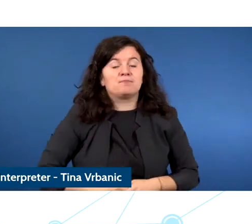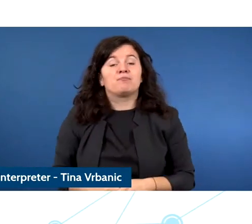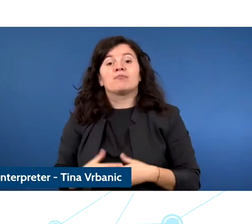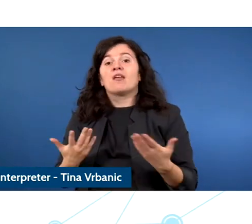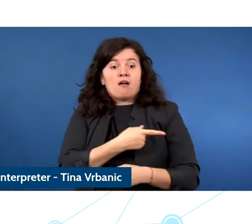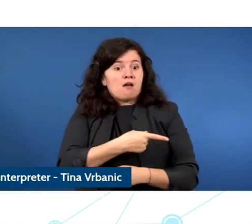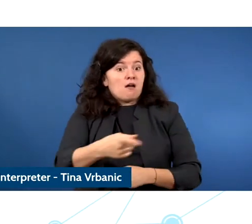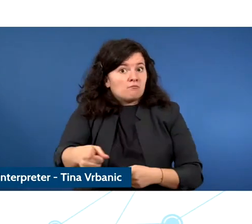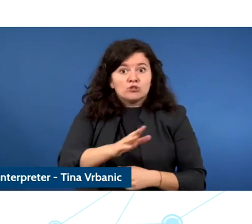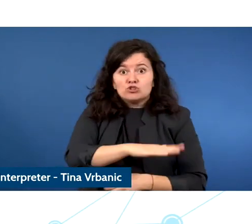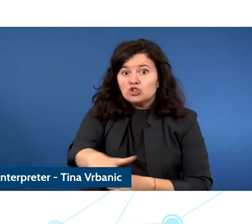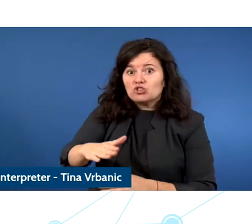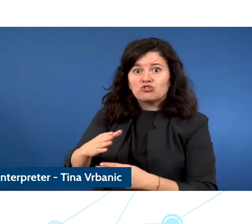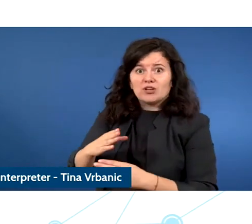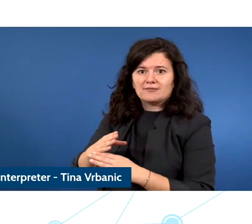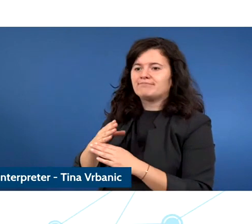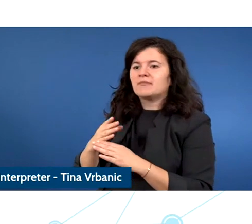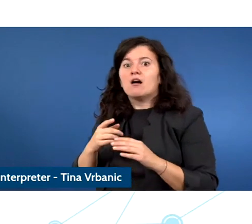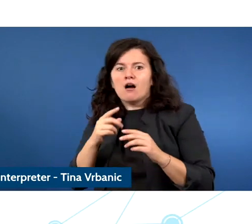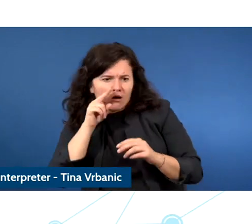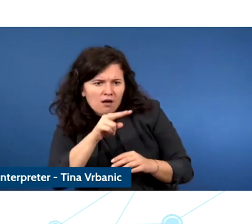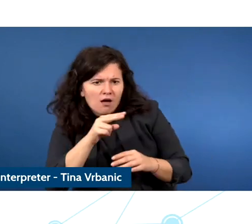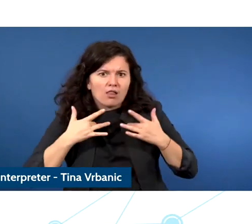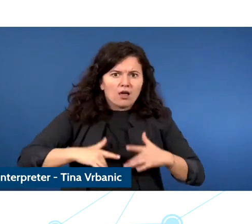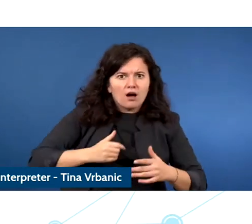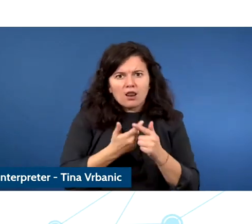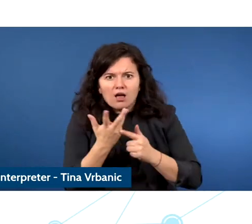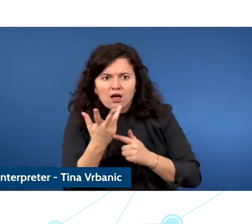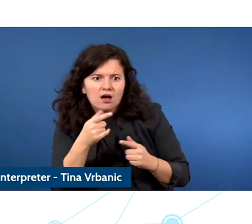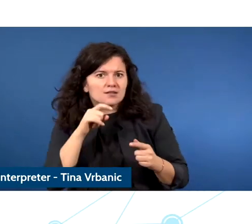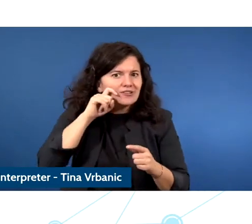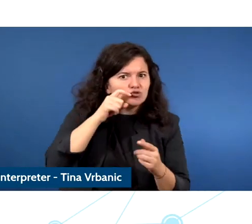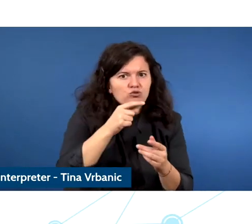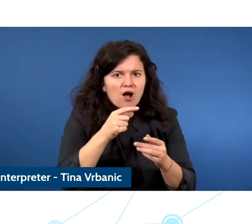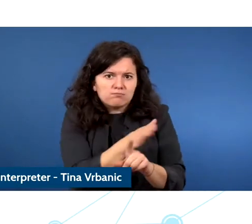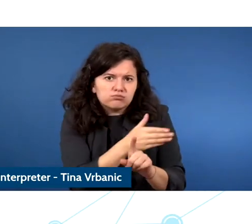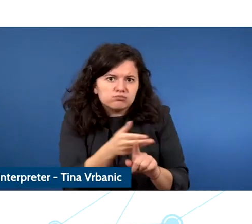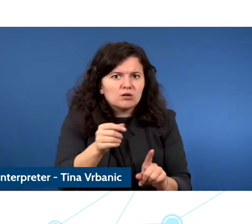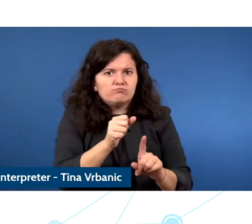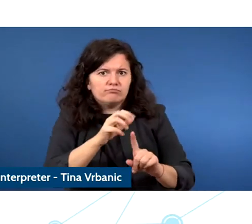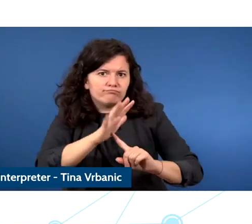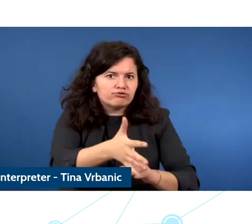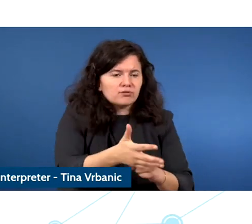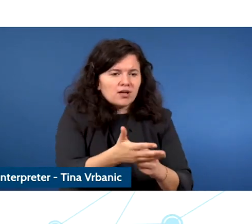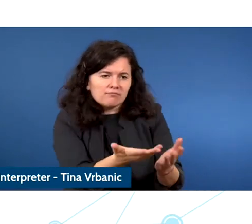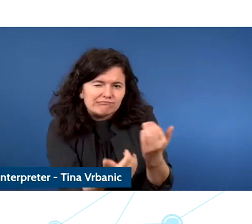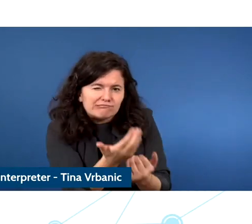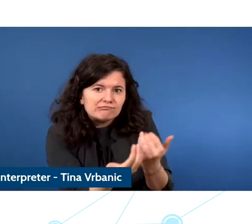sexual abuse and 48 state have ratified this convention and our working